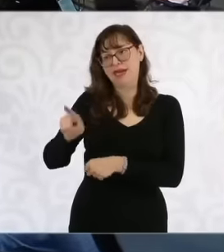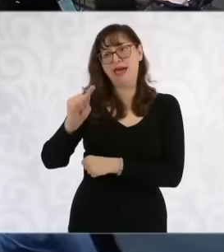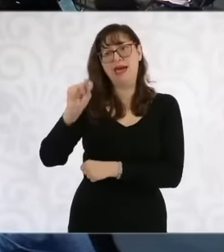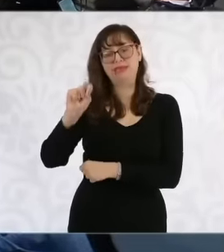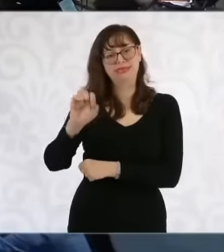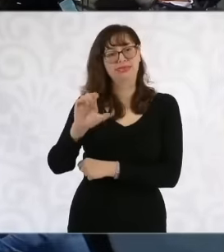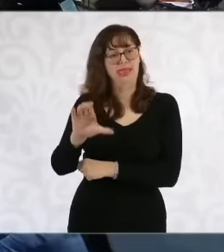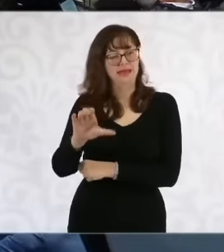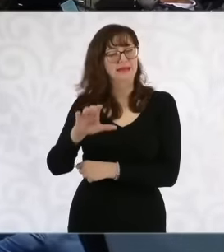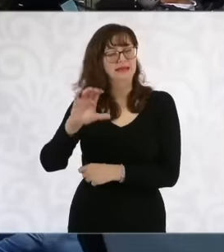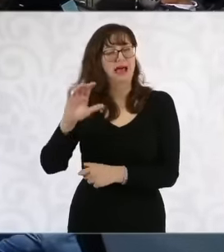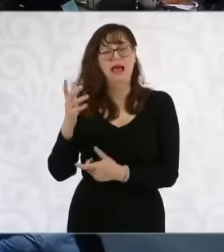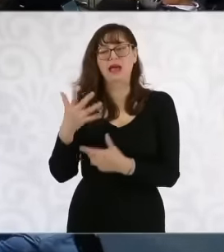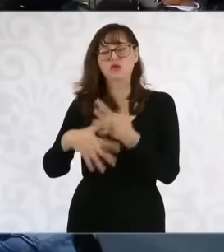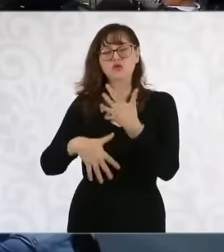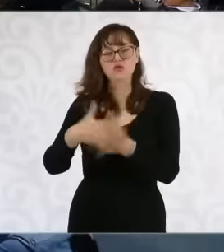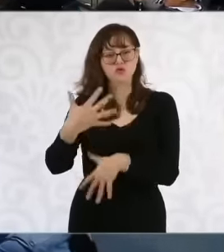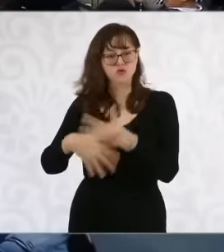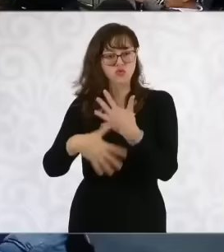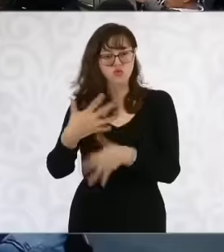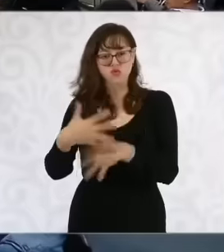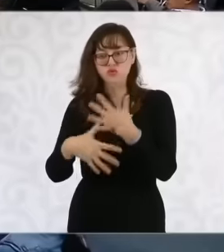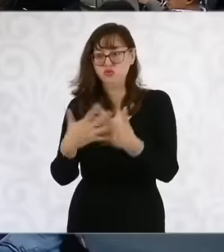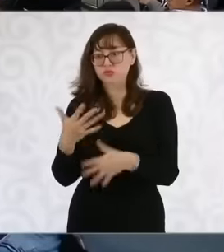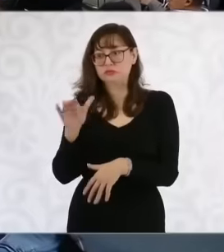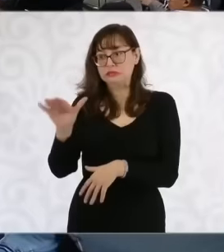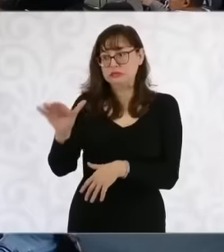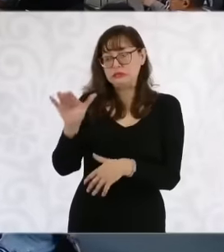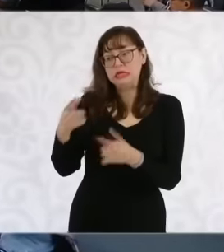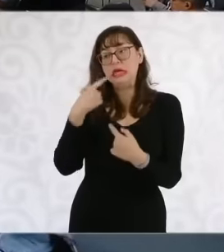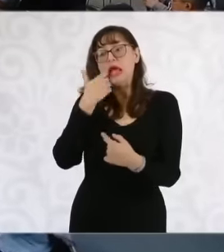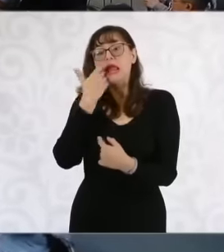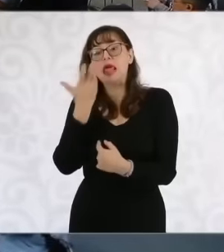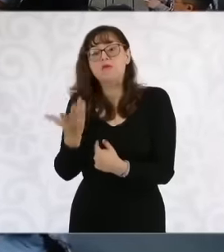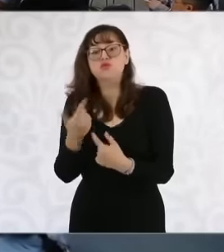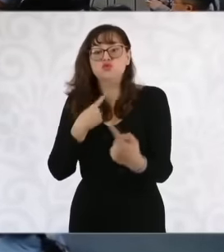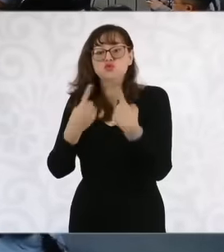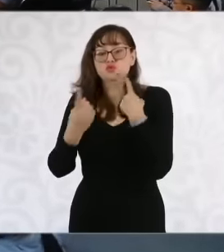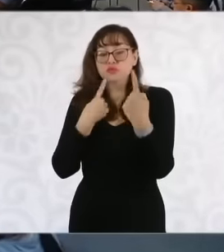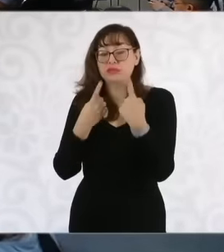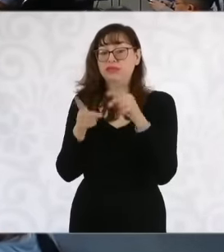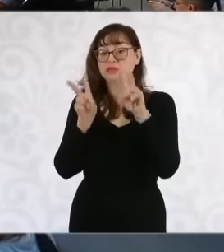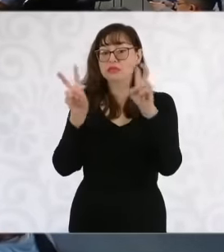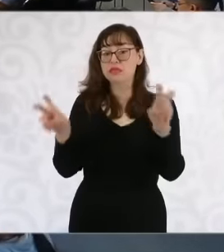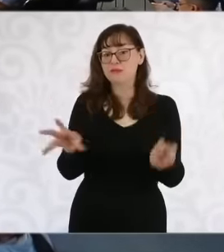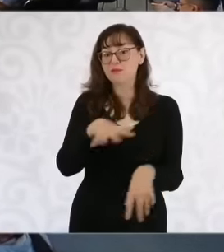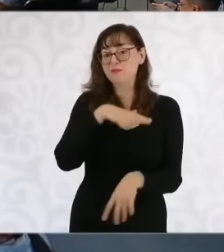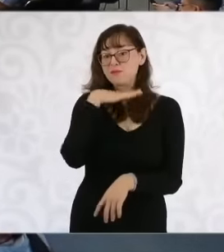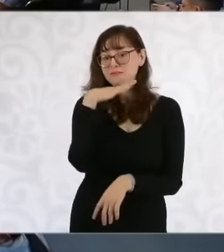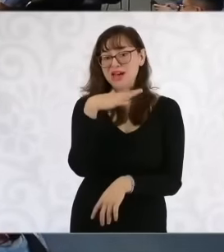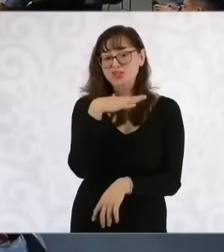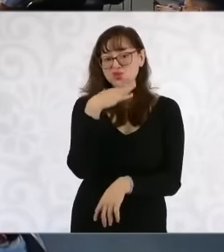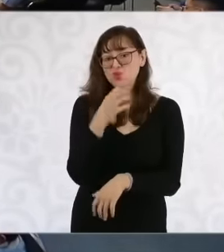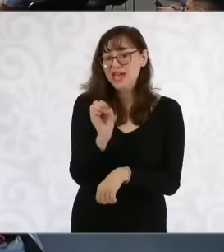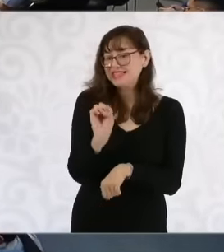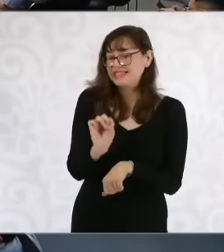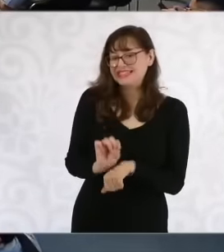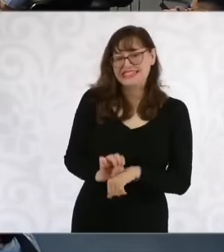because we are for zero waste and we want to spread to everyone in Puerto, fence you in Bahia